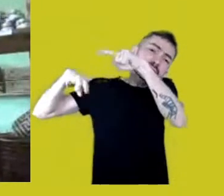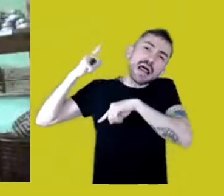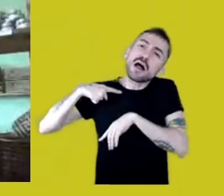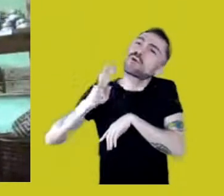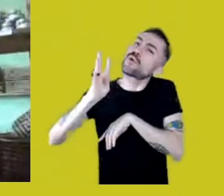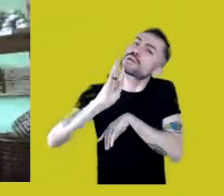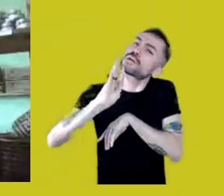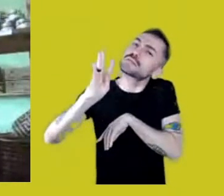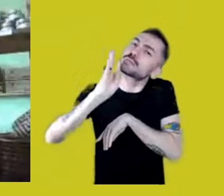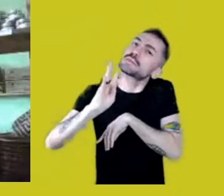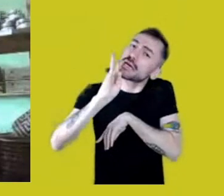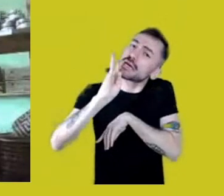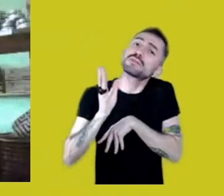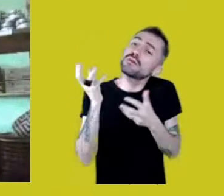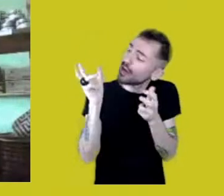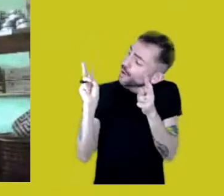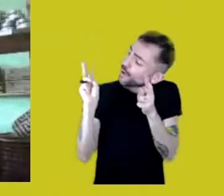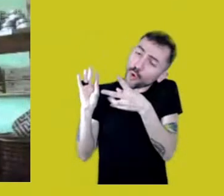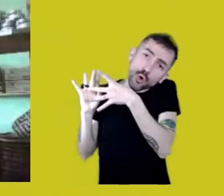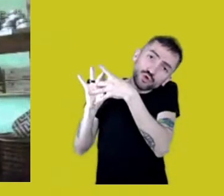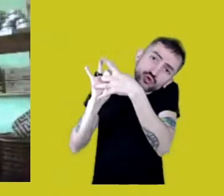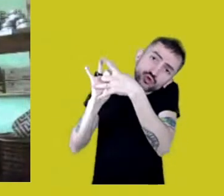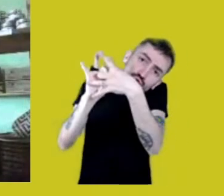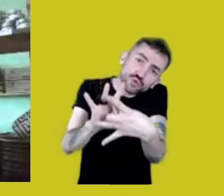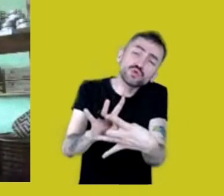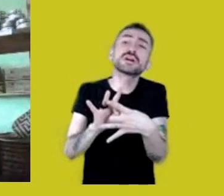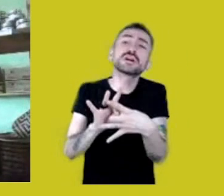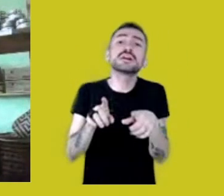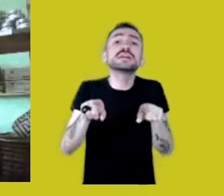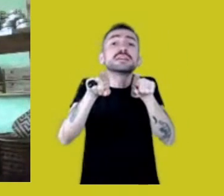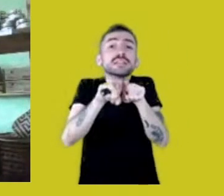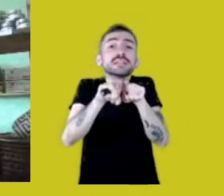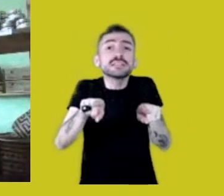and, at the same time, to occupy places in the academy,